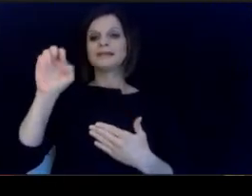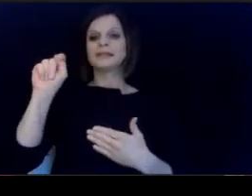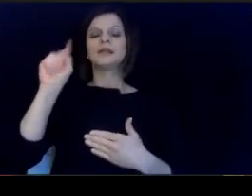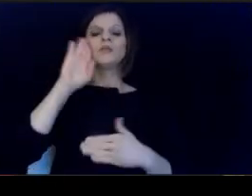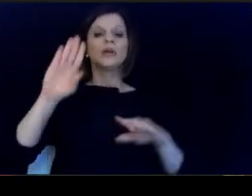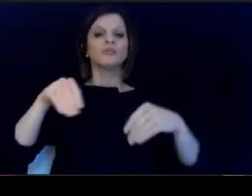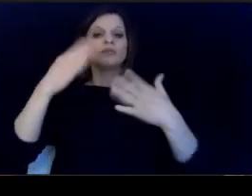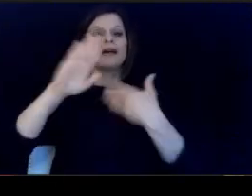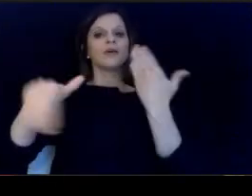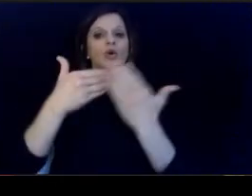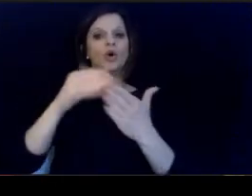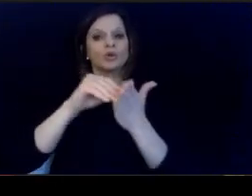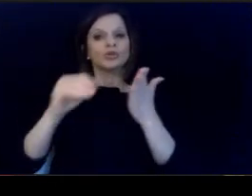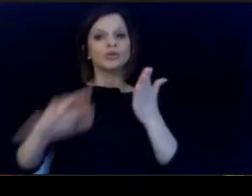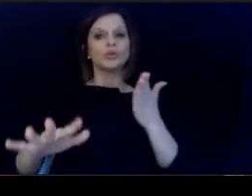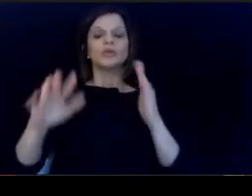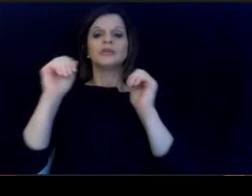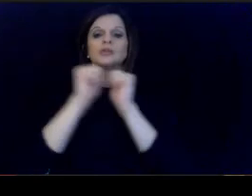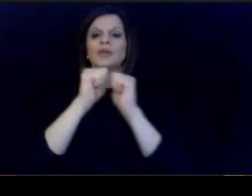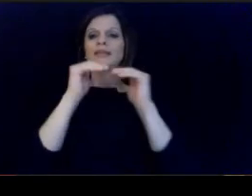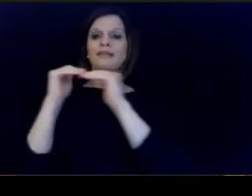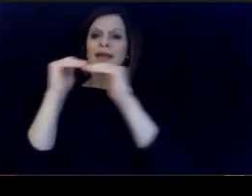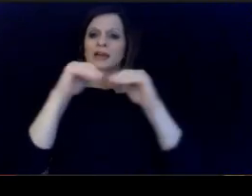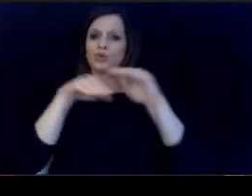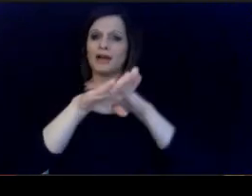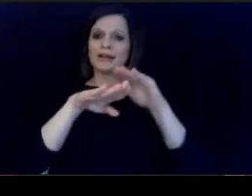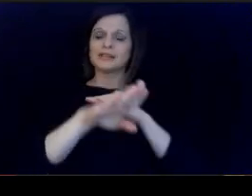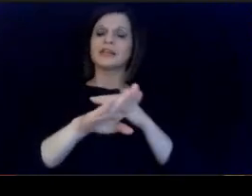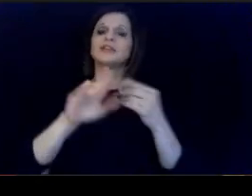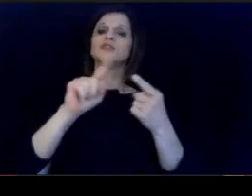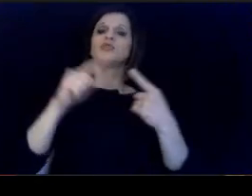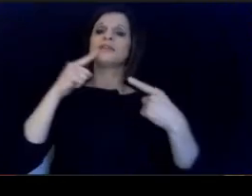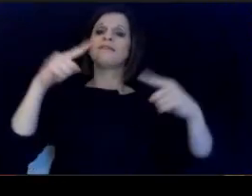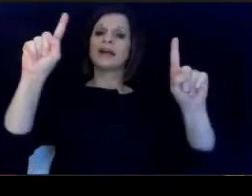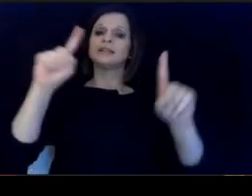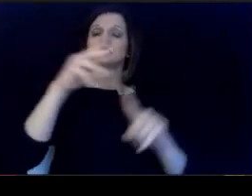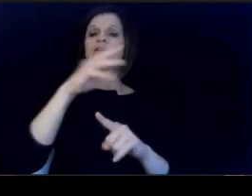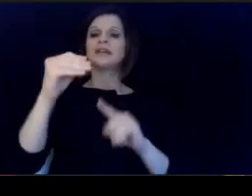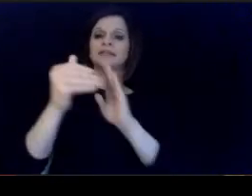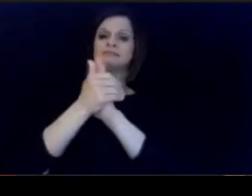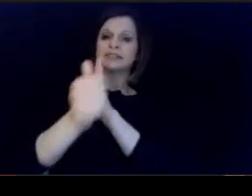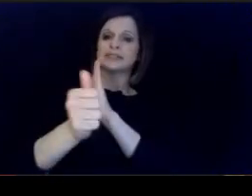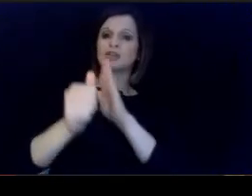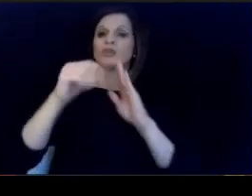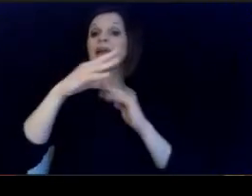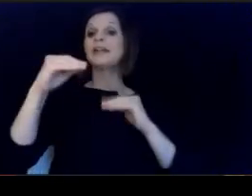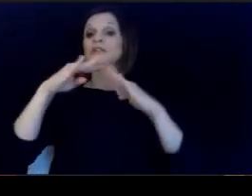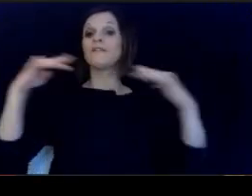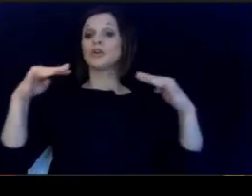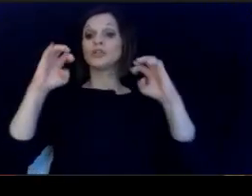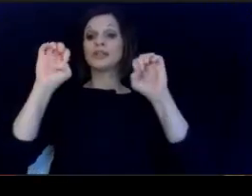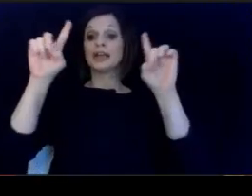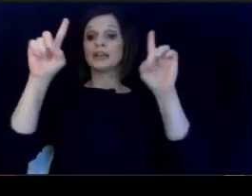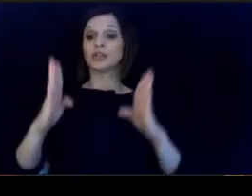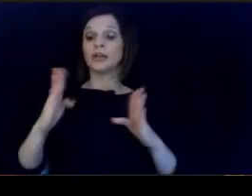students with equitable access to effective, experienced. and diverse educators that will help ensure that all our graduates.